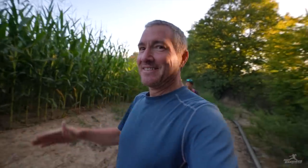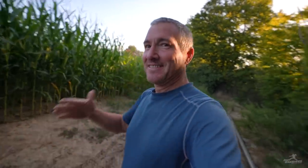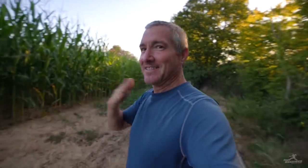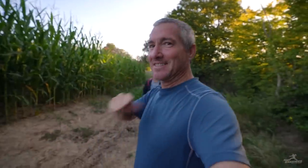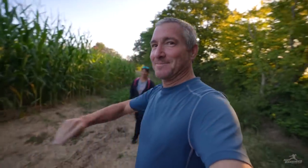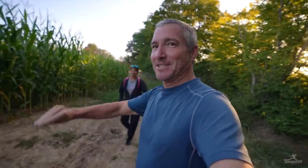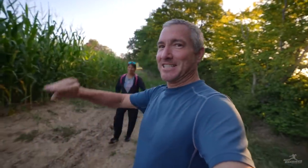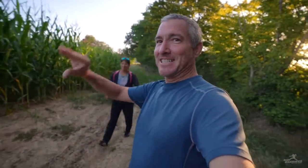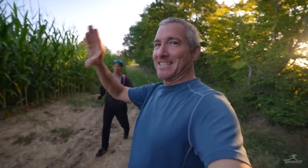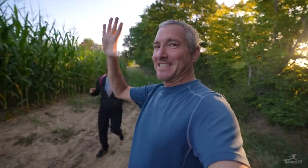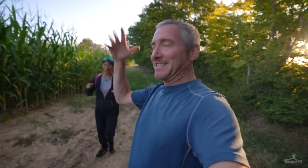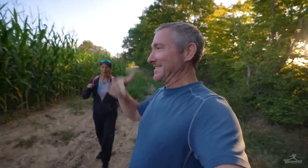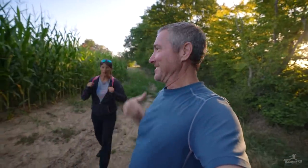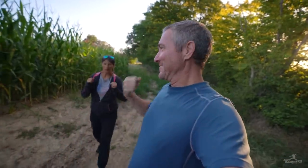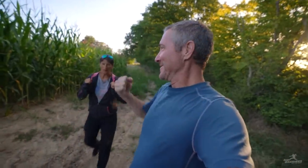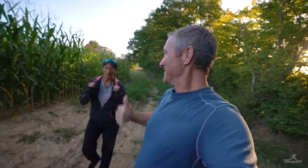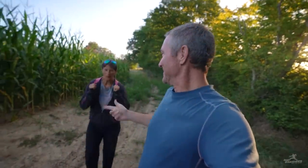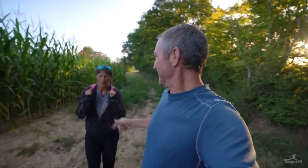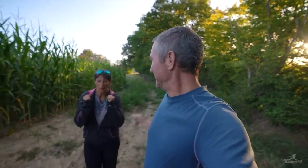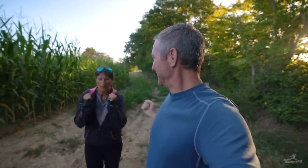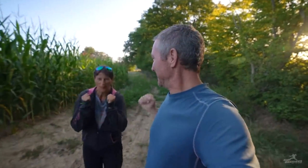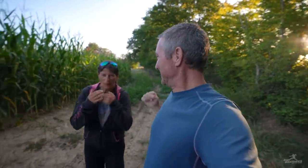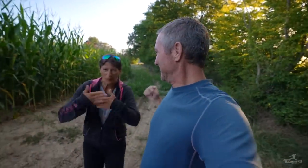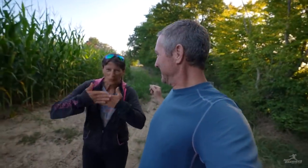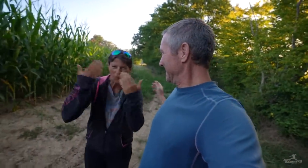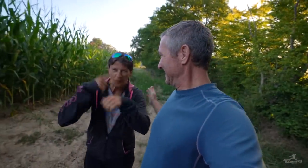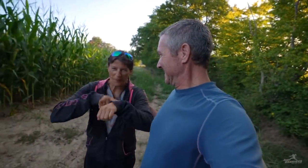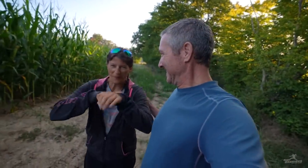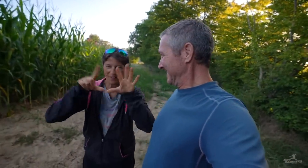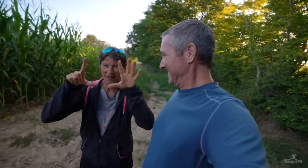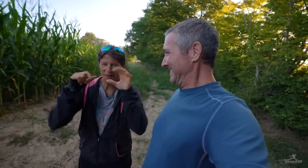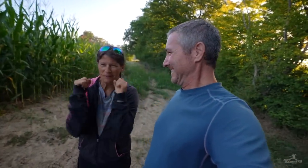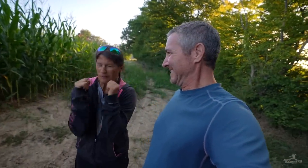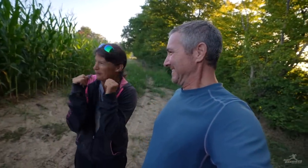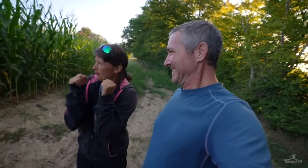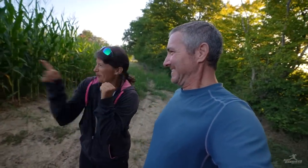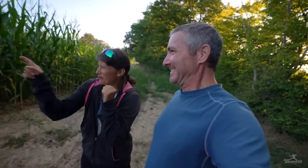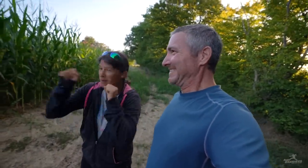Good morning! It’s cold. - Very chilly! It’s seven in the morning.